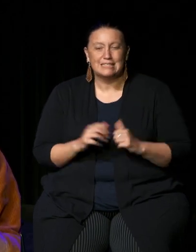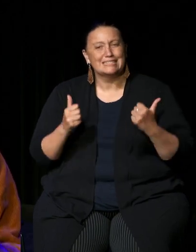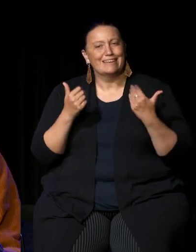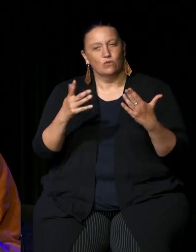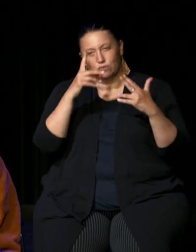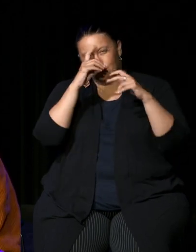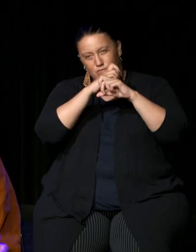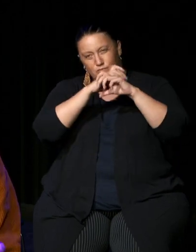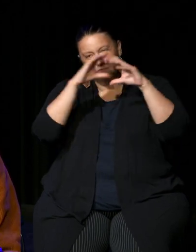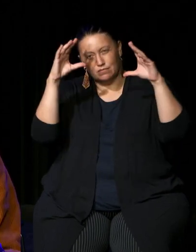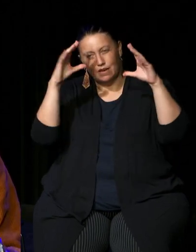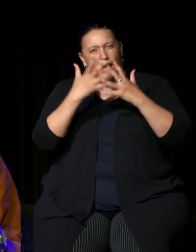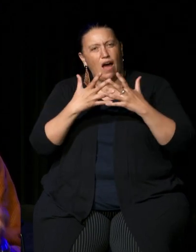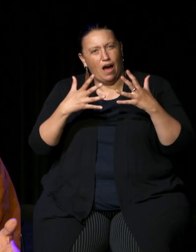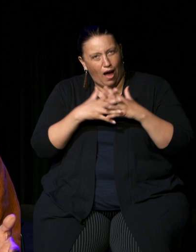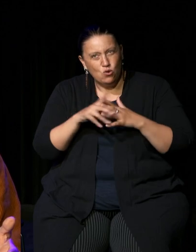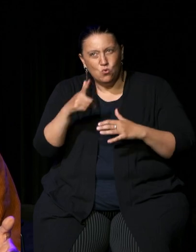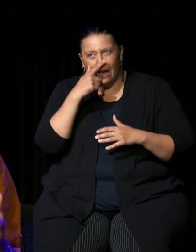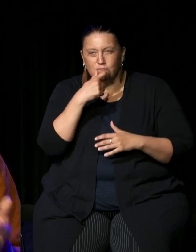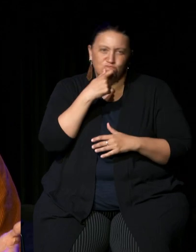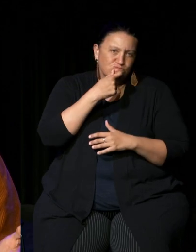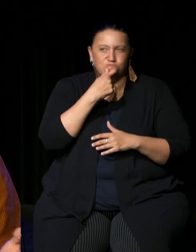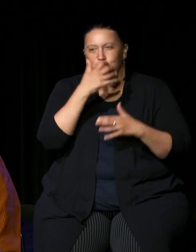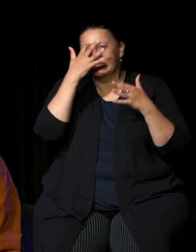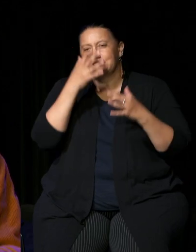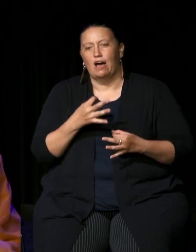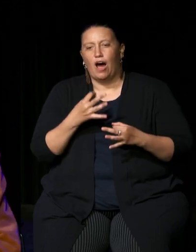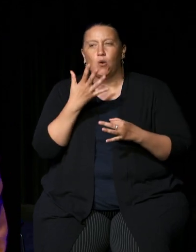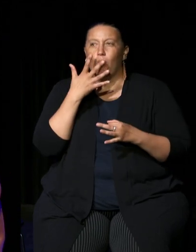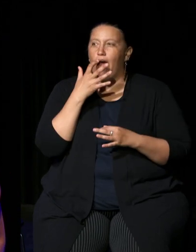which to make a decision when you are asked to cast your ballot for the referendum later